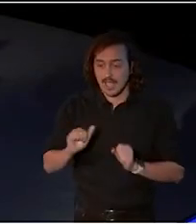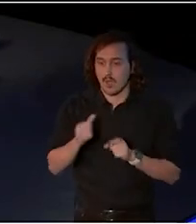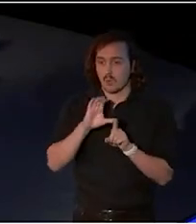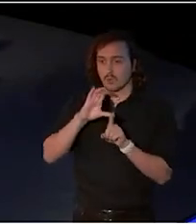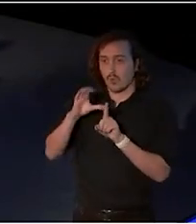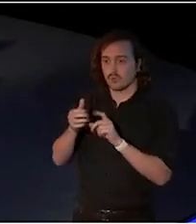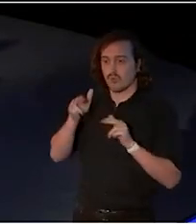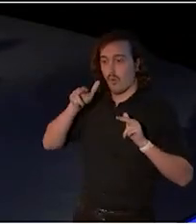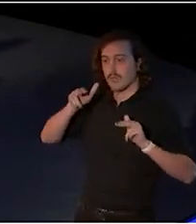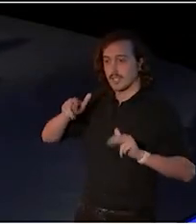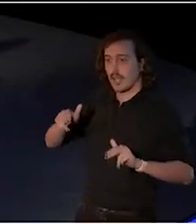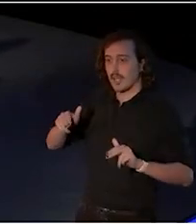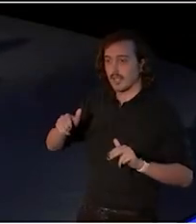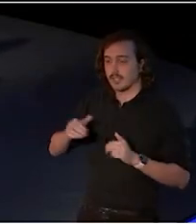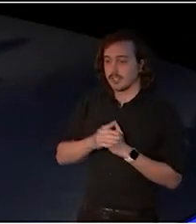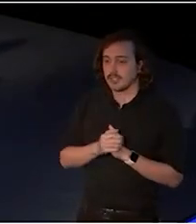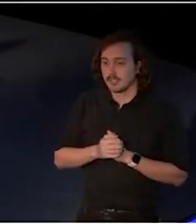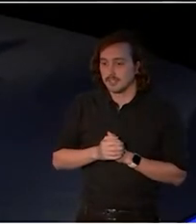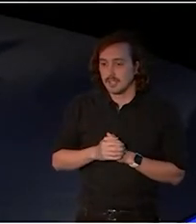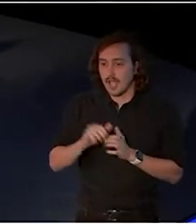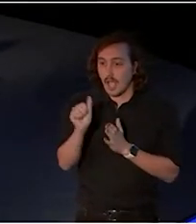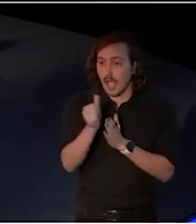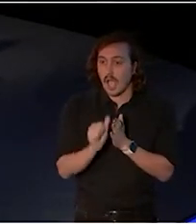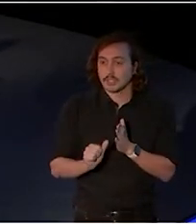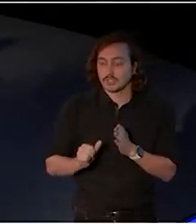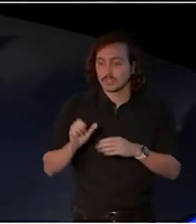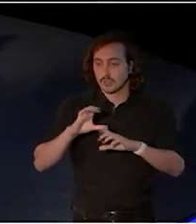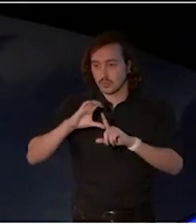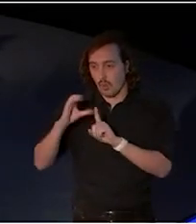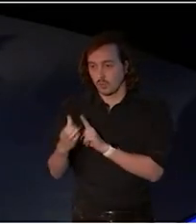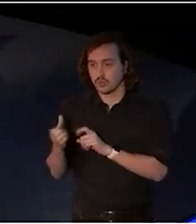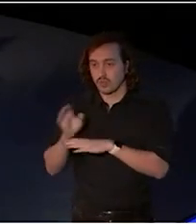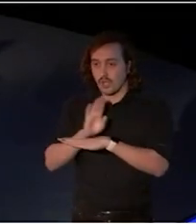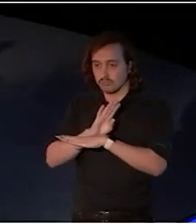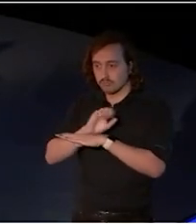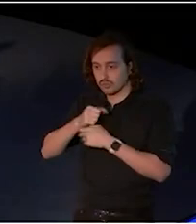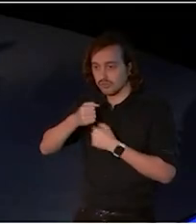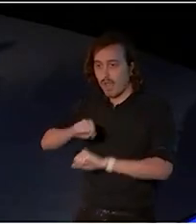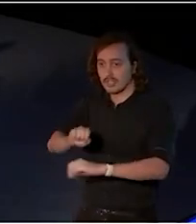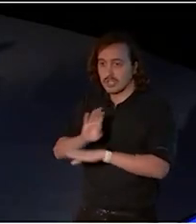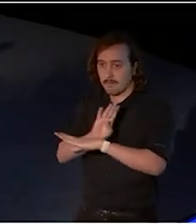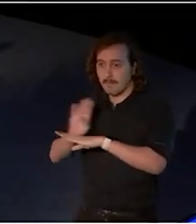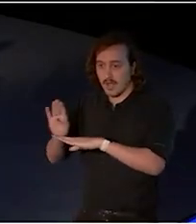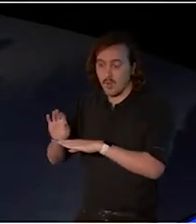nation Arts and Culture Strategy panel led by our remarkable chair,